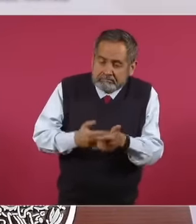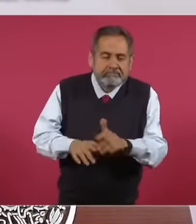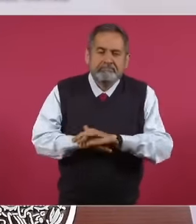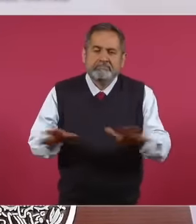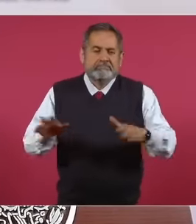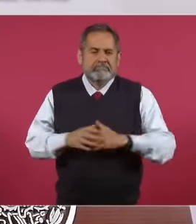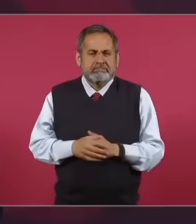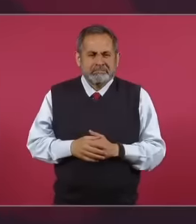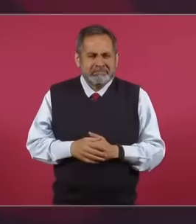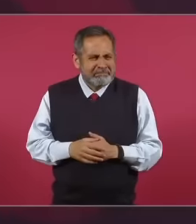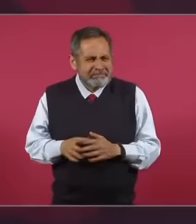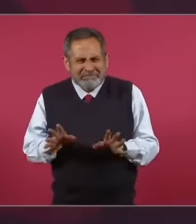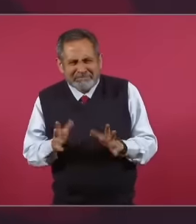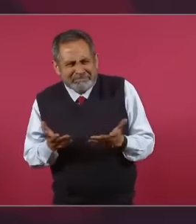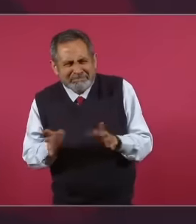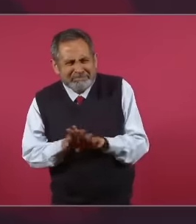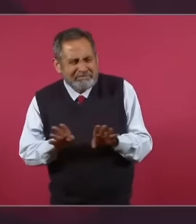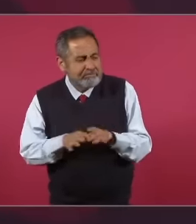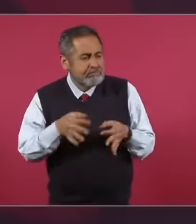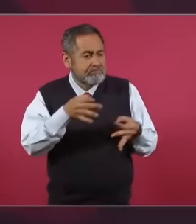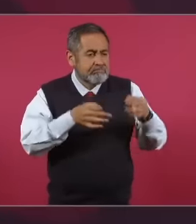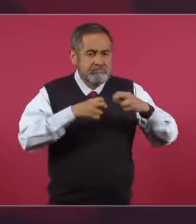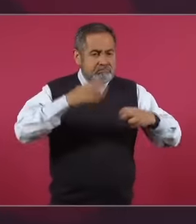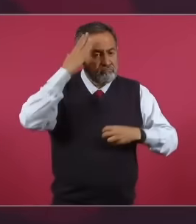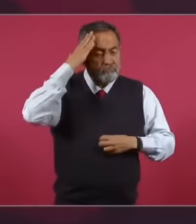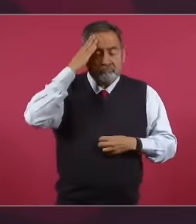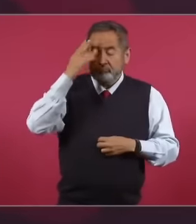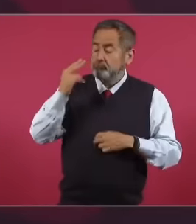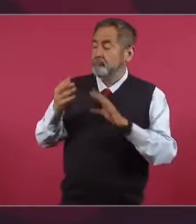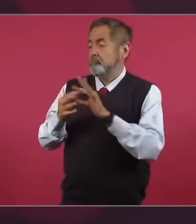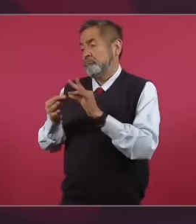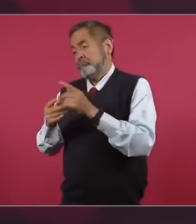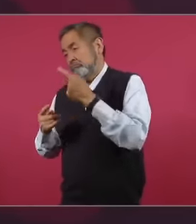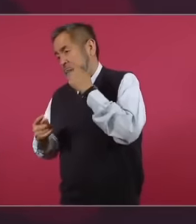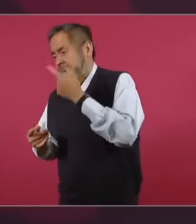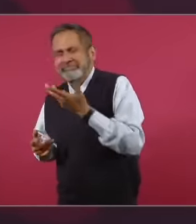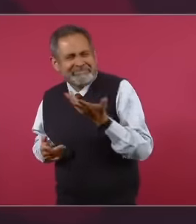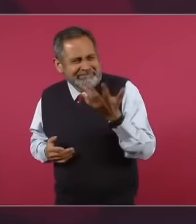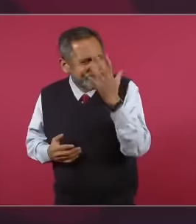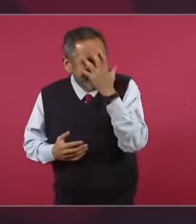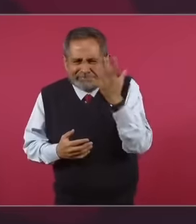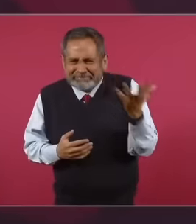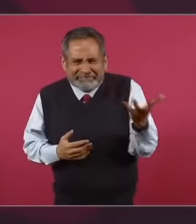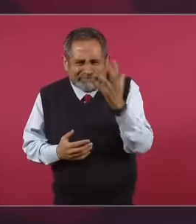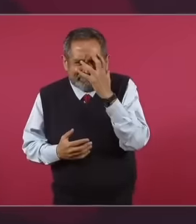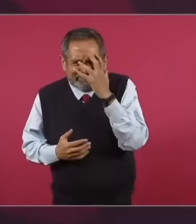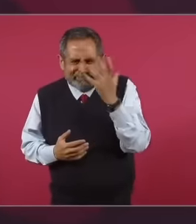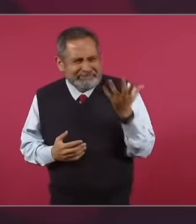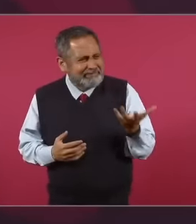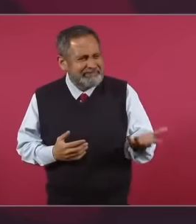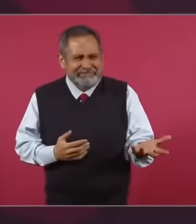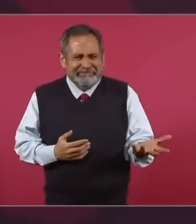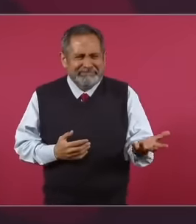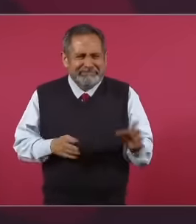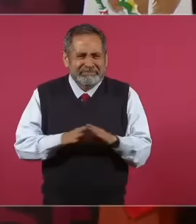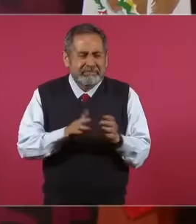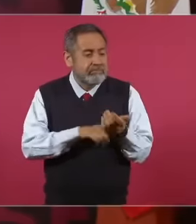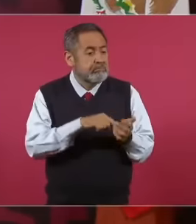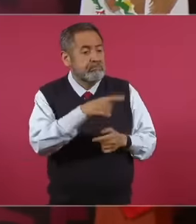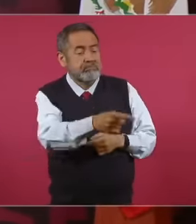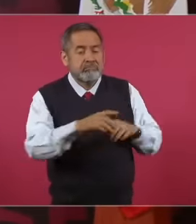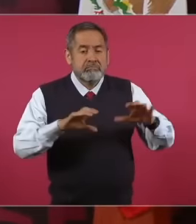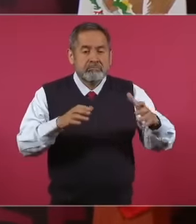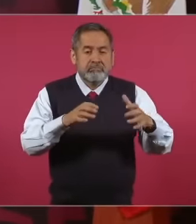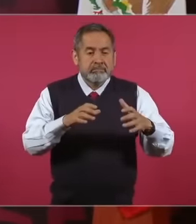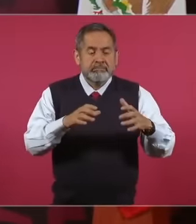with what face the ministers and with what face the business coordinated council